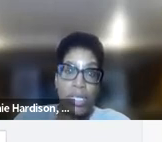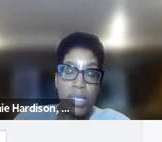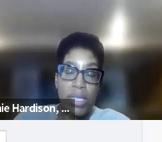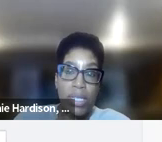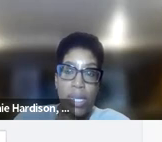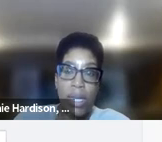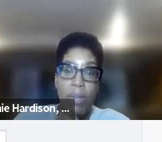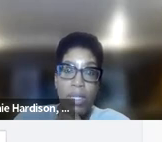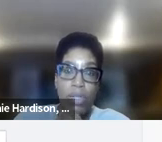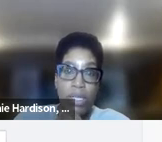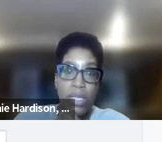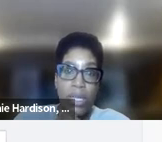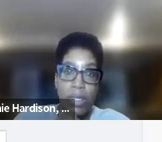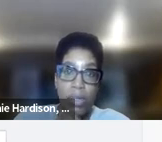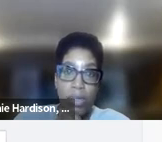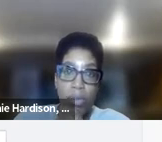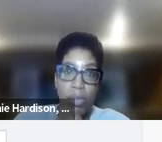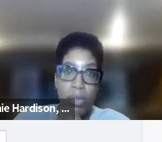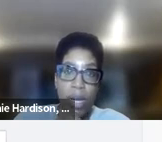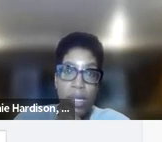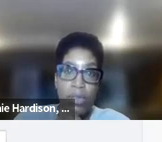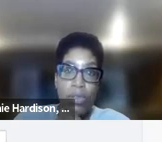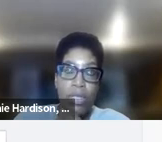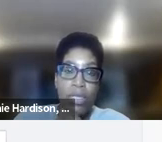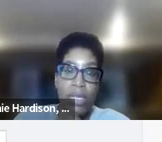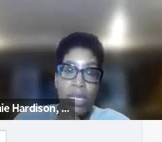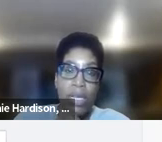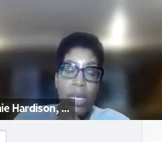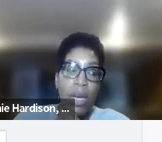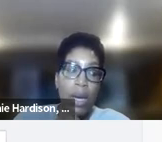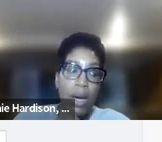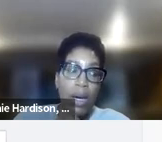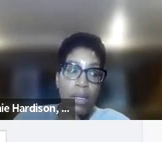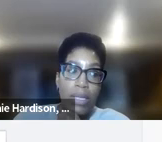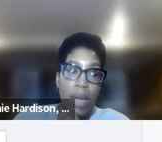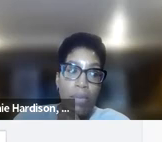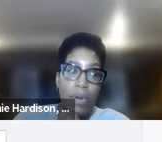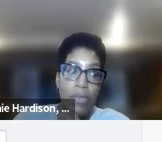I will make sure I can send that to you guys so you can see the type